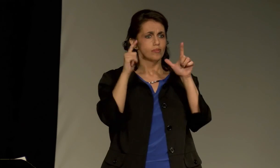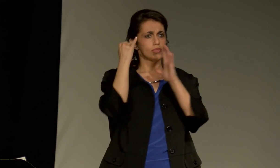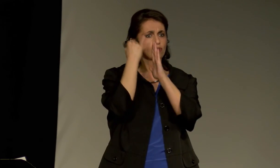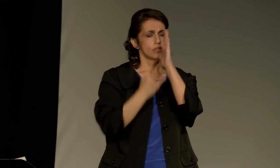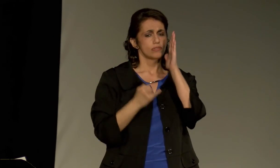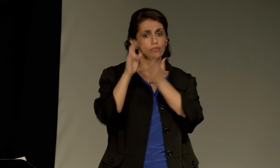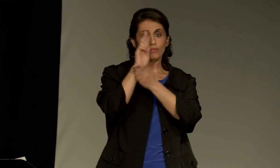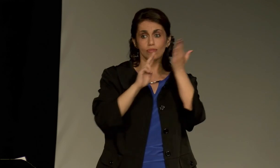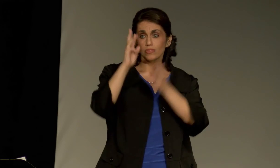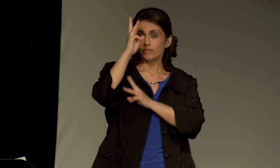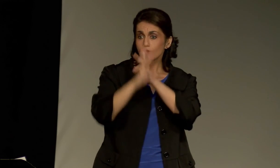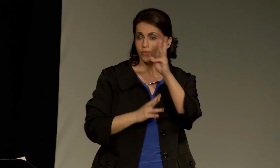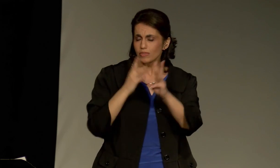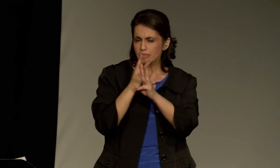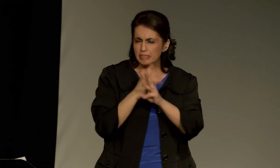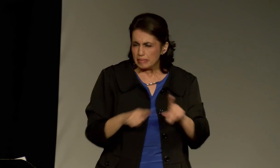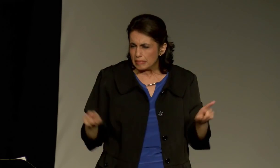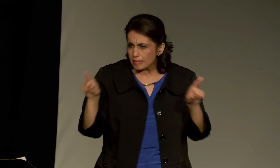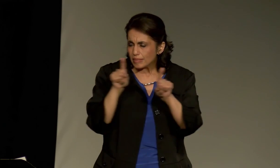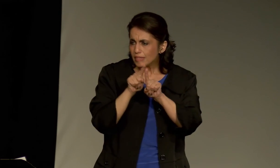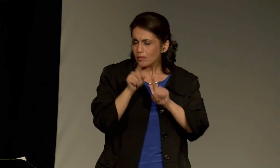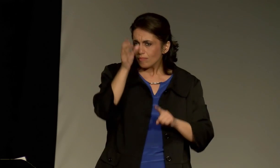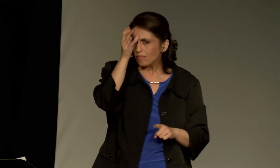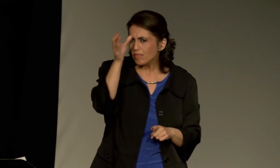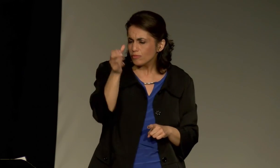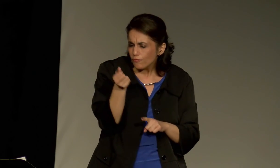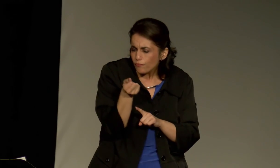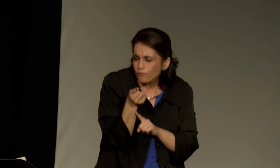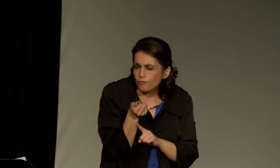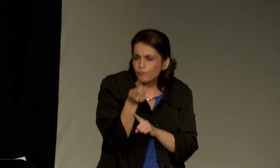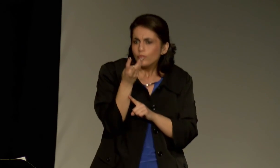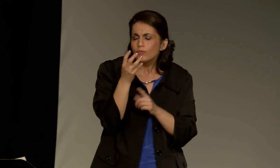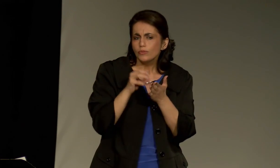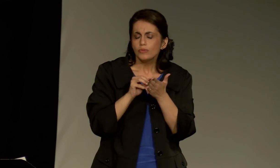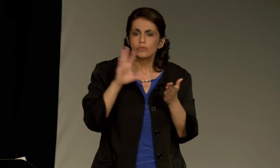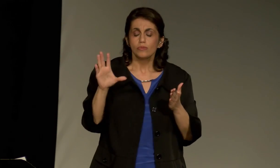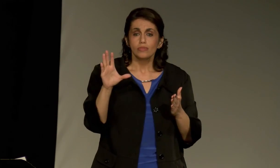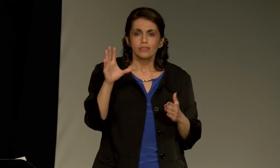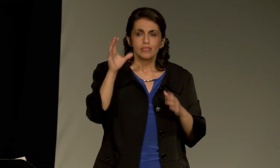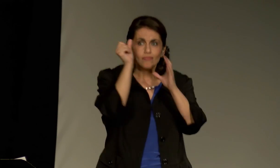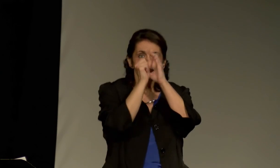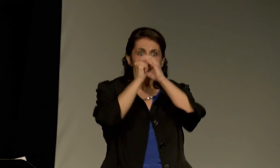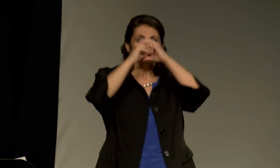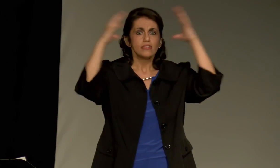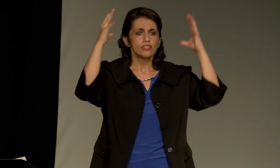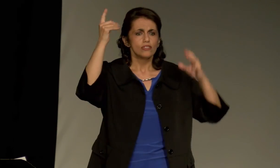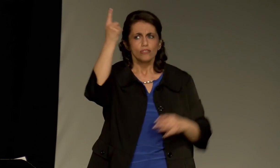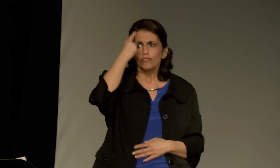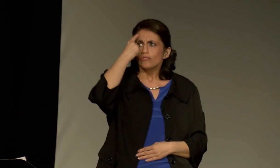It's the only liberal arts university in the world designed for deaf people, and that same